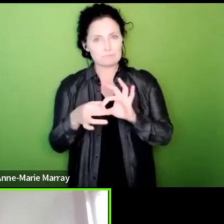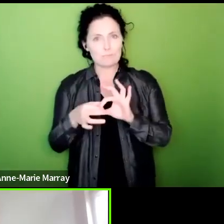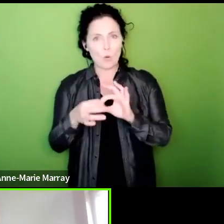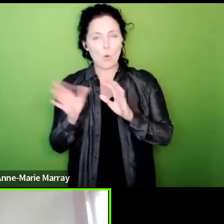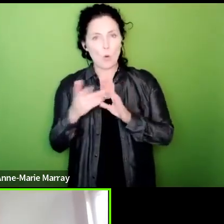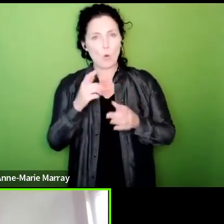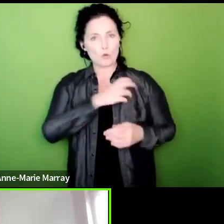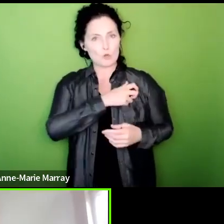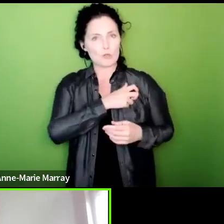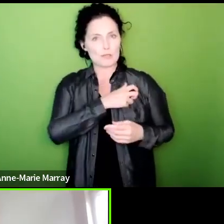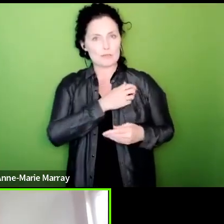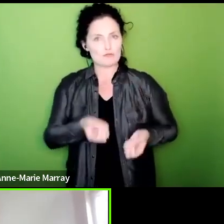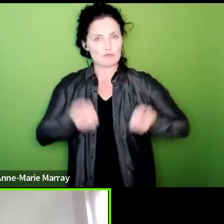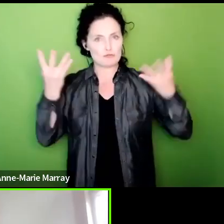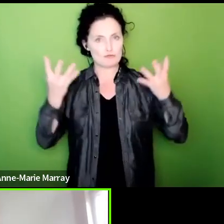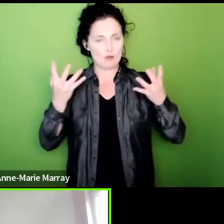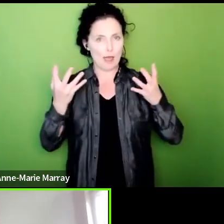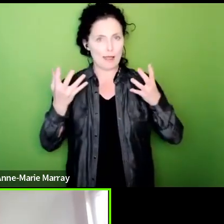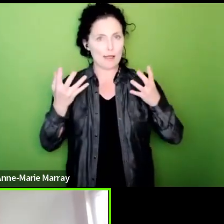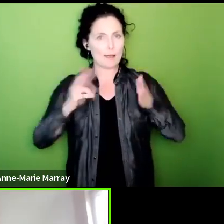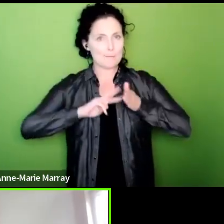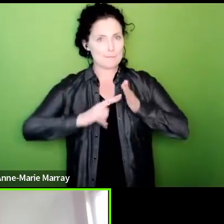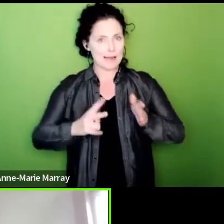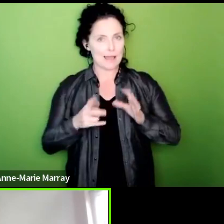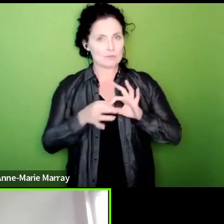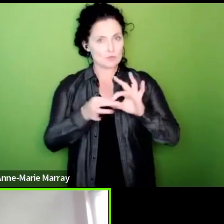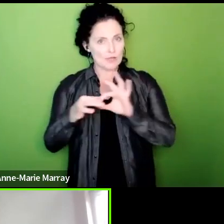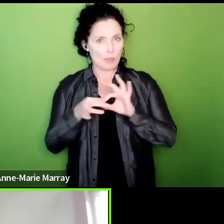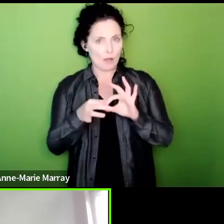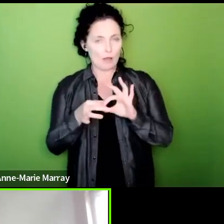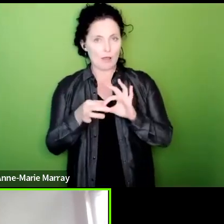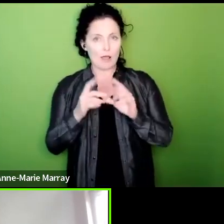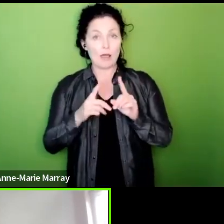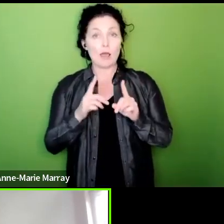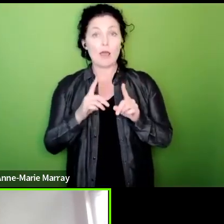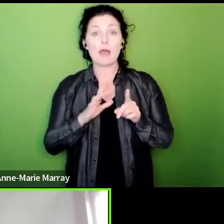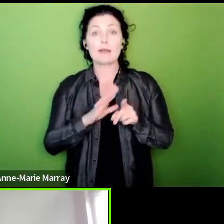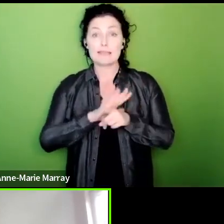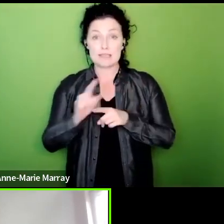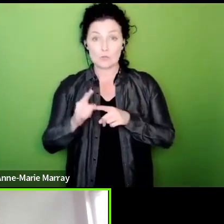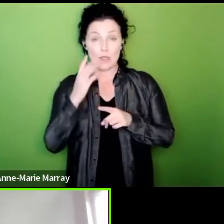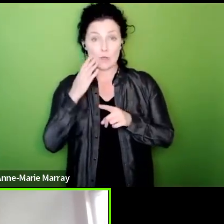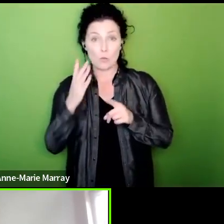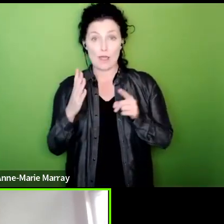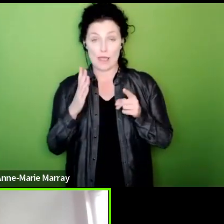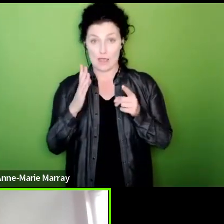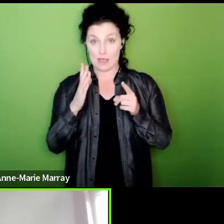we meet next Friday we will know whether that is possible or not and over what time scale we're